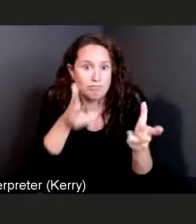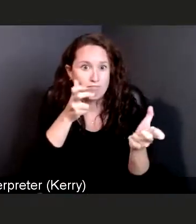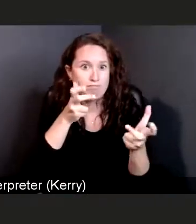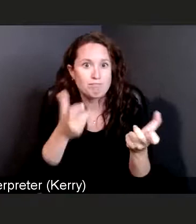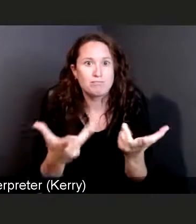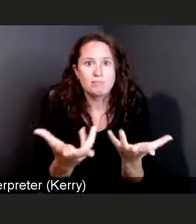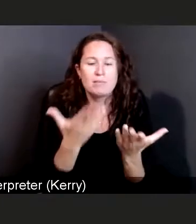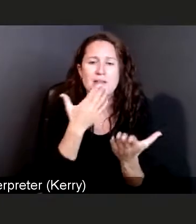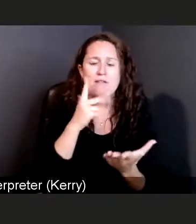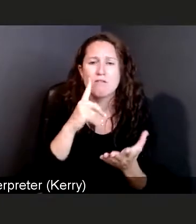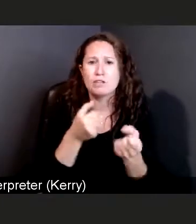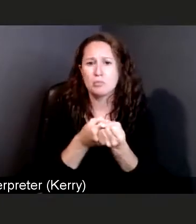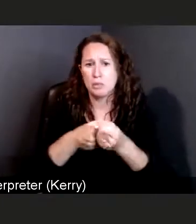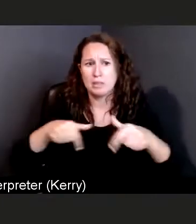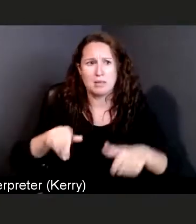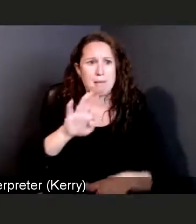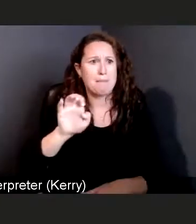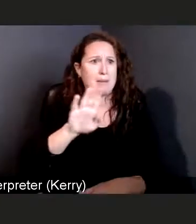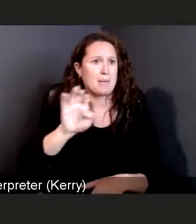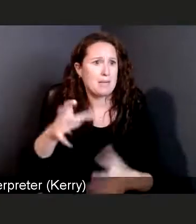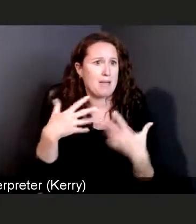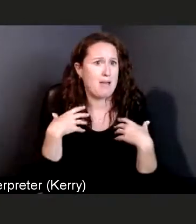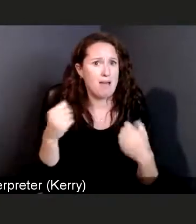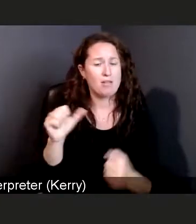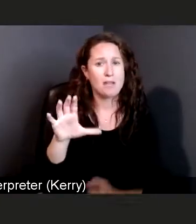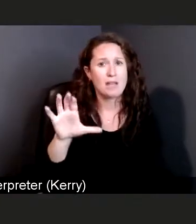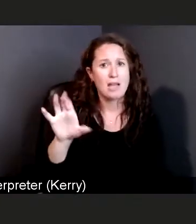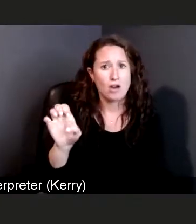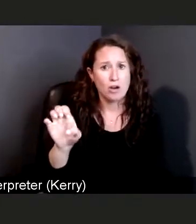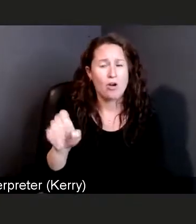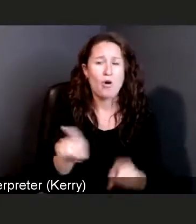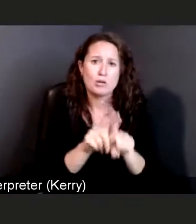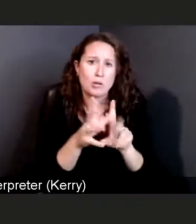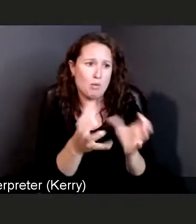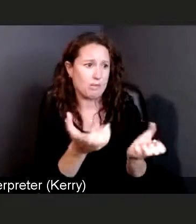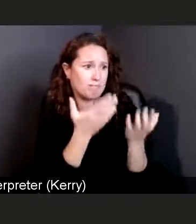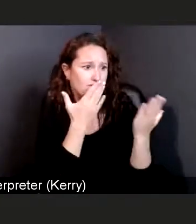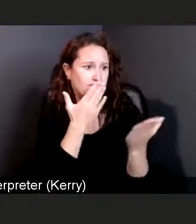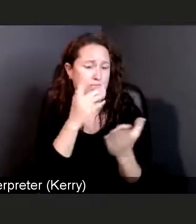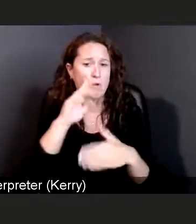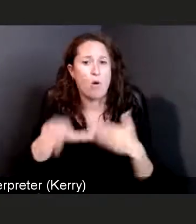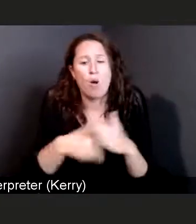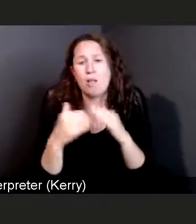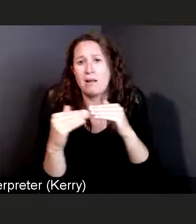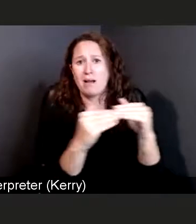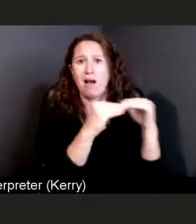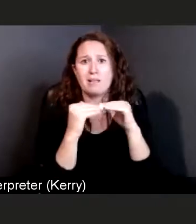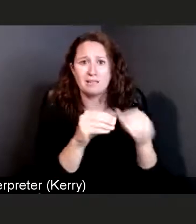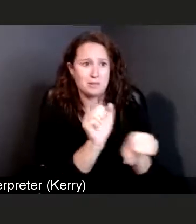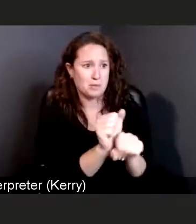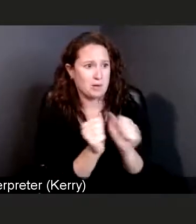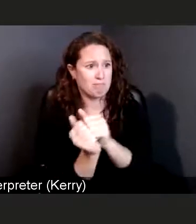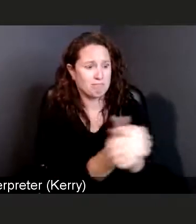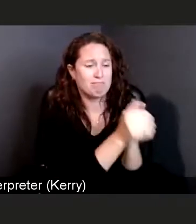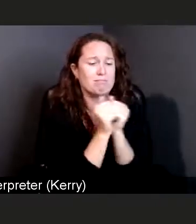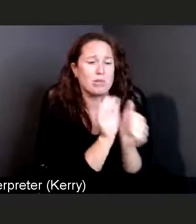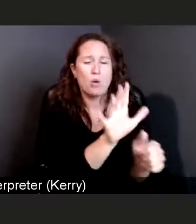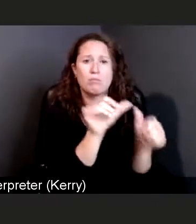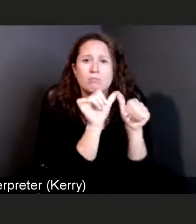I wanna take another moment to thank all of my colleagues at Beebe for their ongoing work, to keep all of us safe